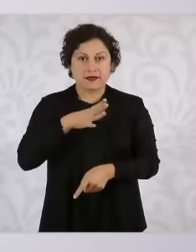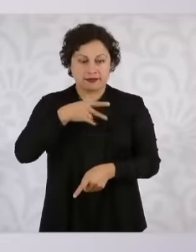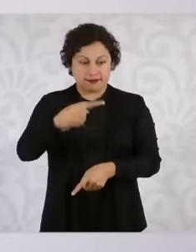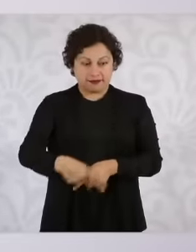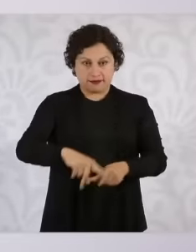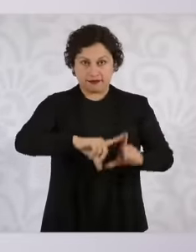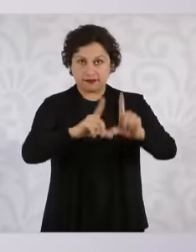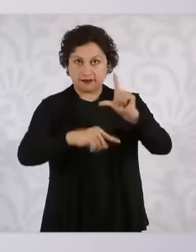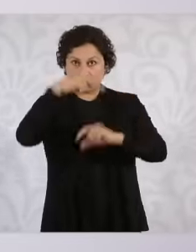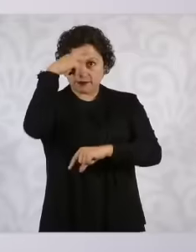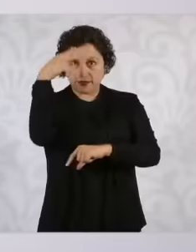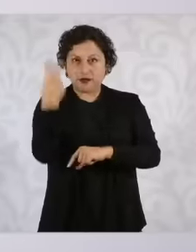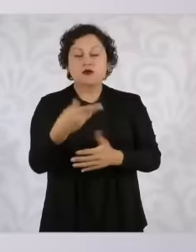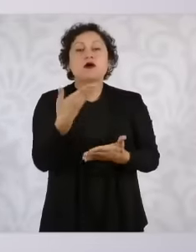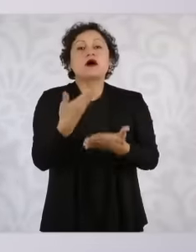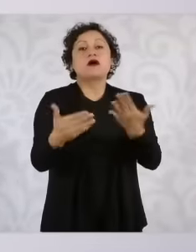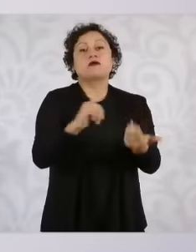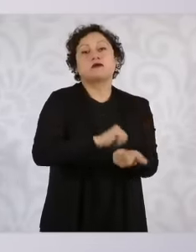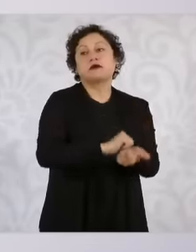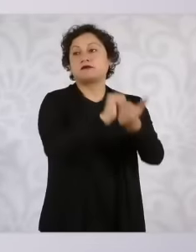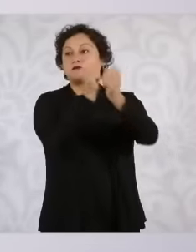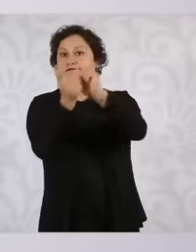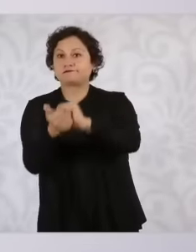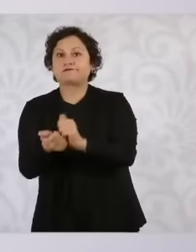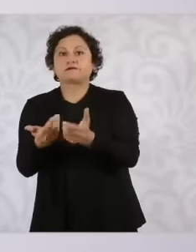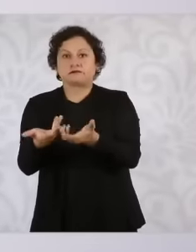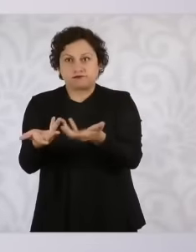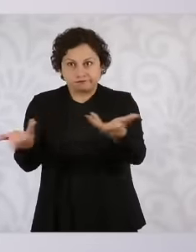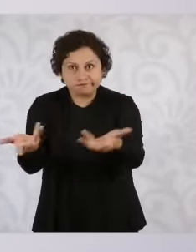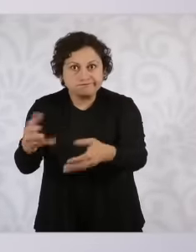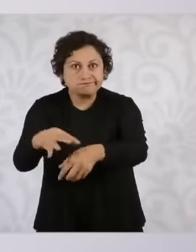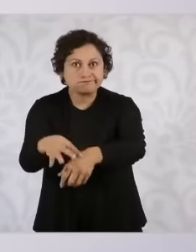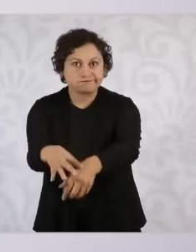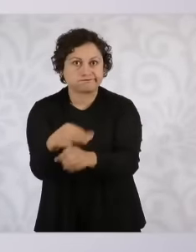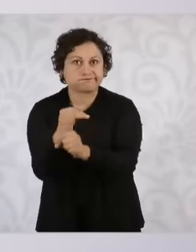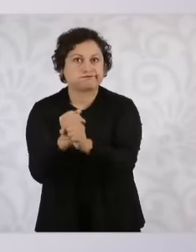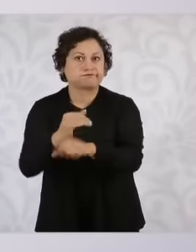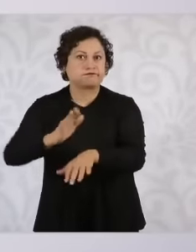research acts, on the other hand, we are going to strengthen the Executive Secretariat of the National